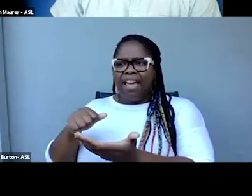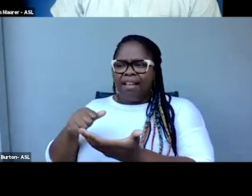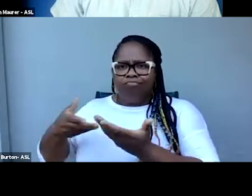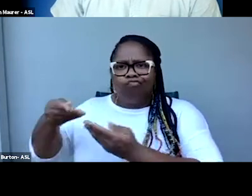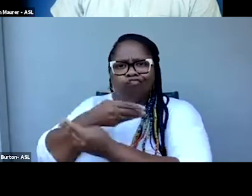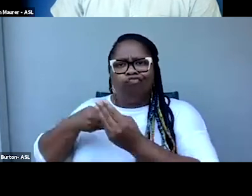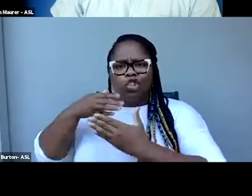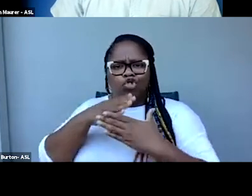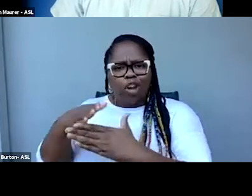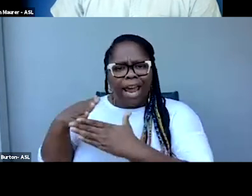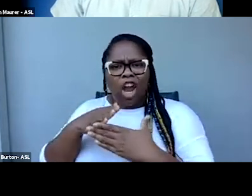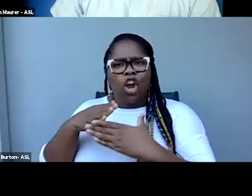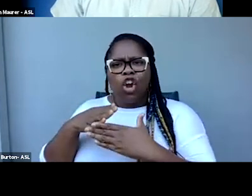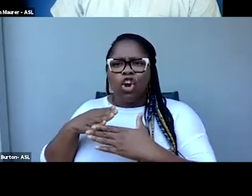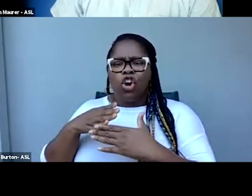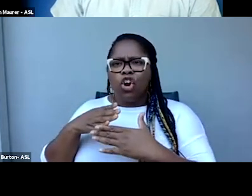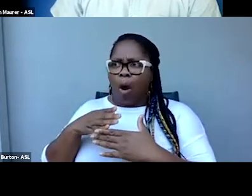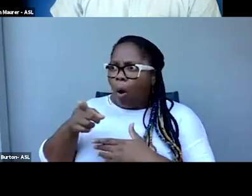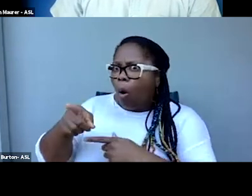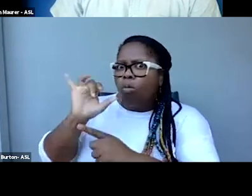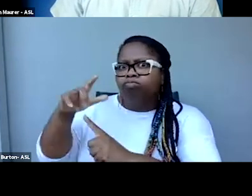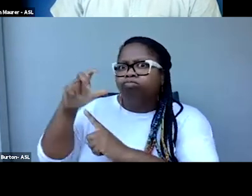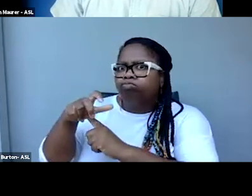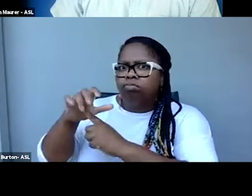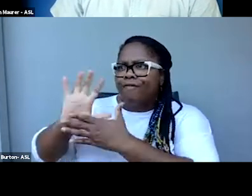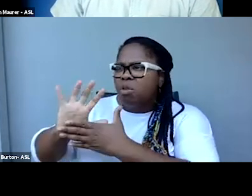a really good audio described film or TV show.